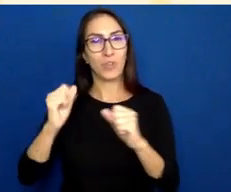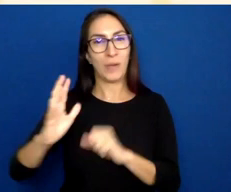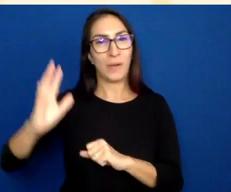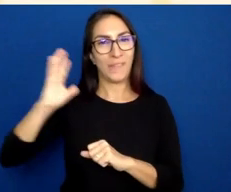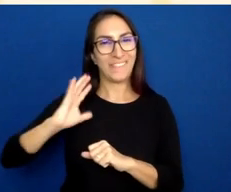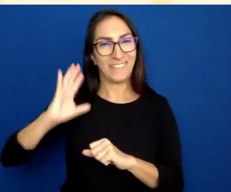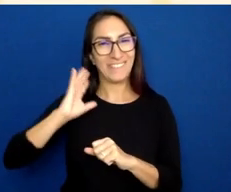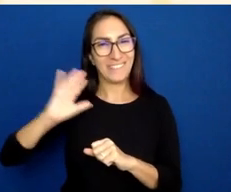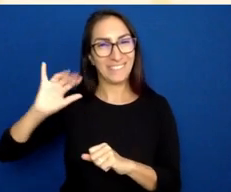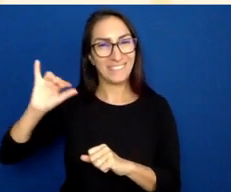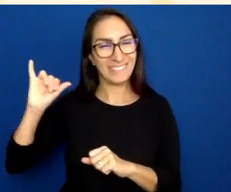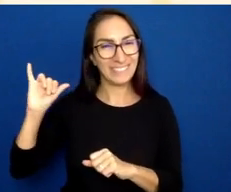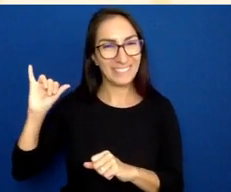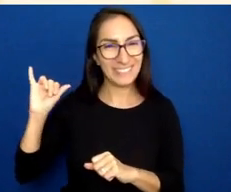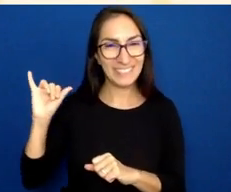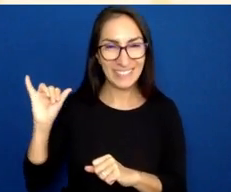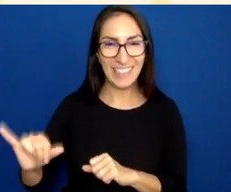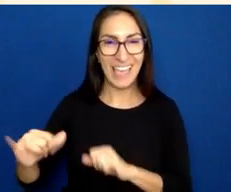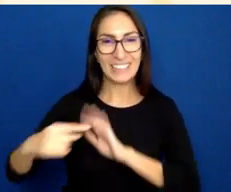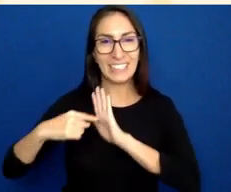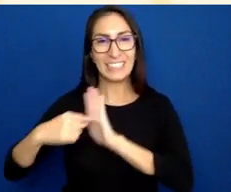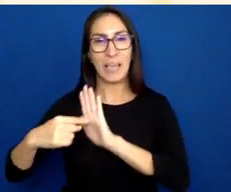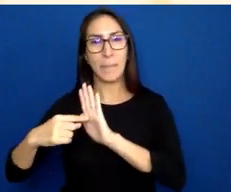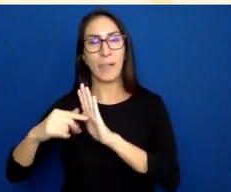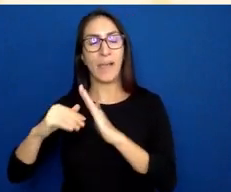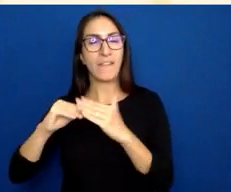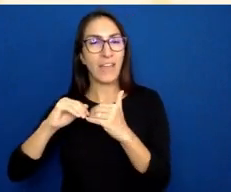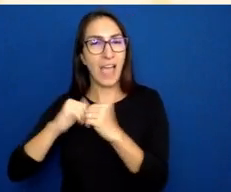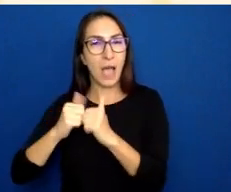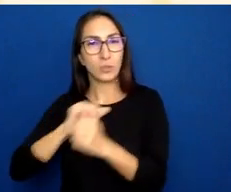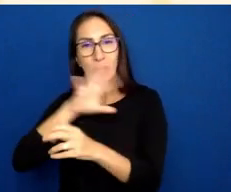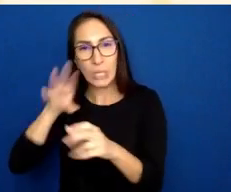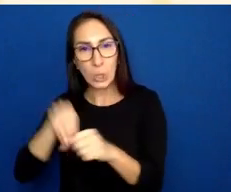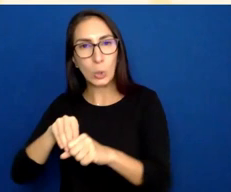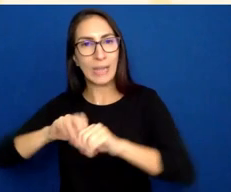of how you include activities to get people engaged.